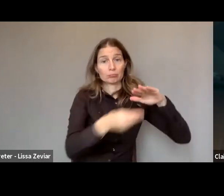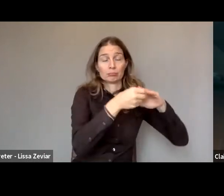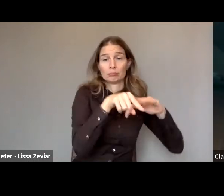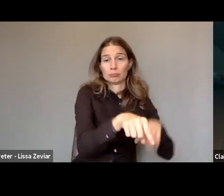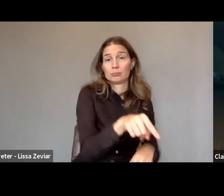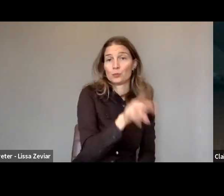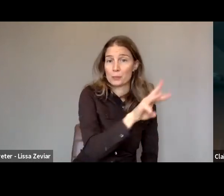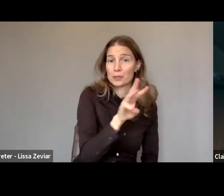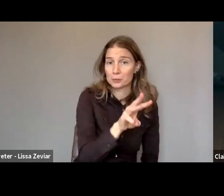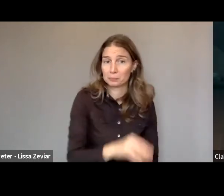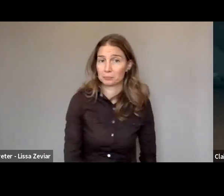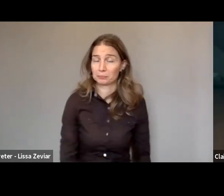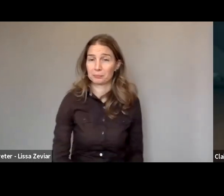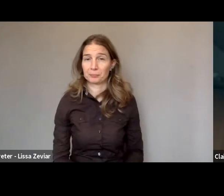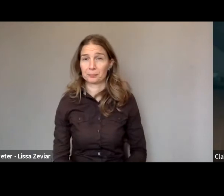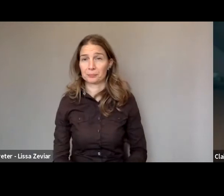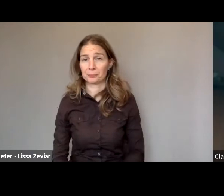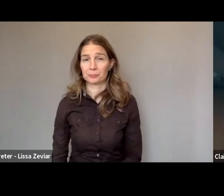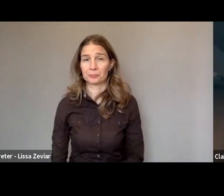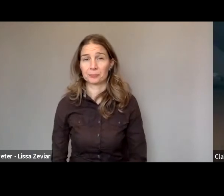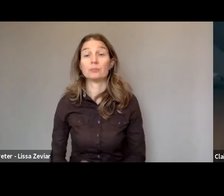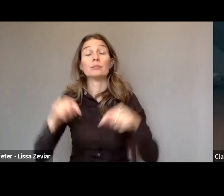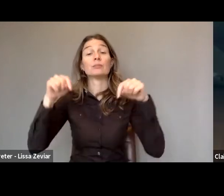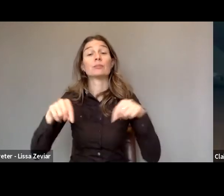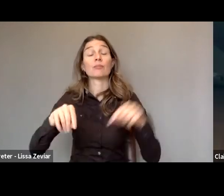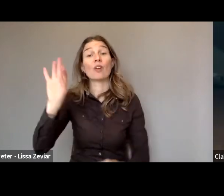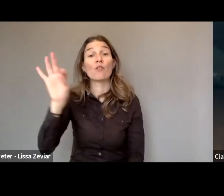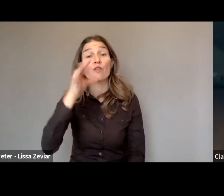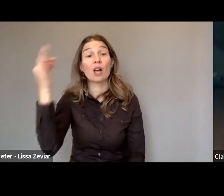In France we had a big forum last year called le Grenelle